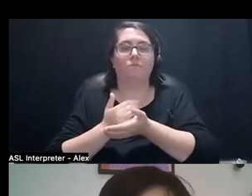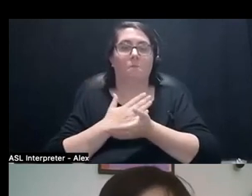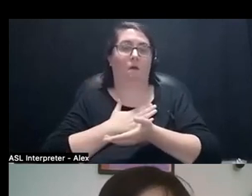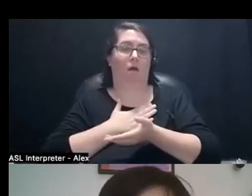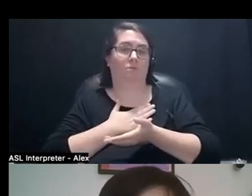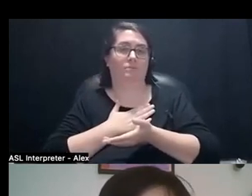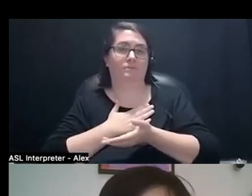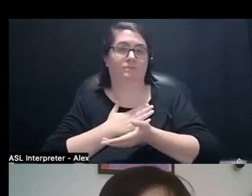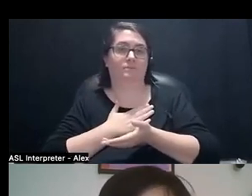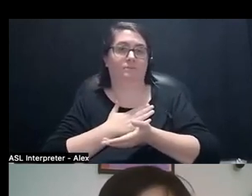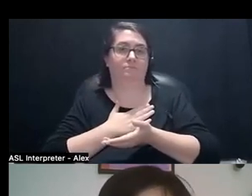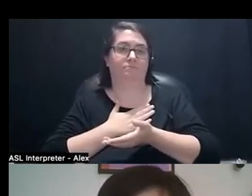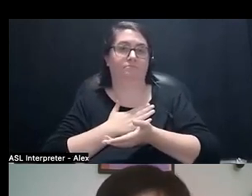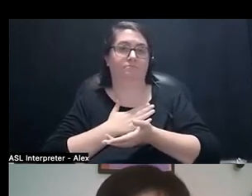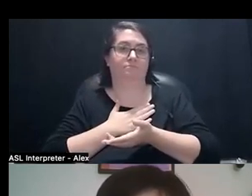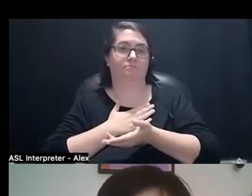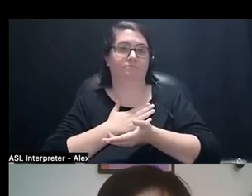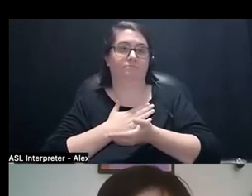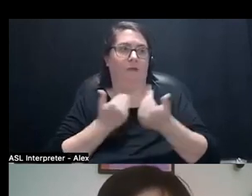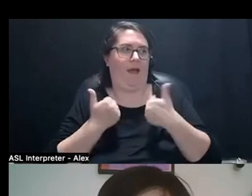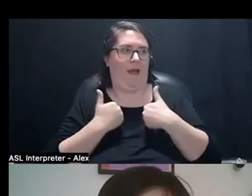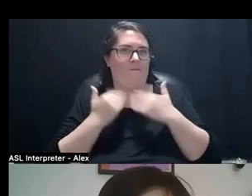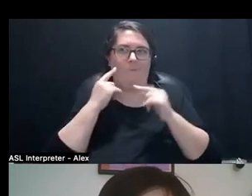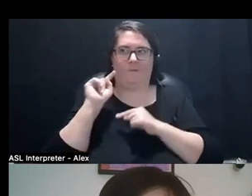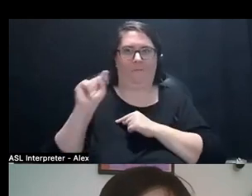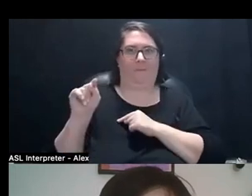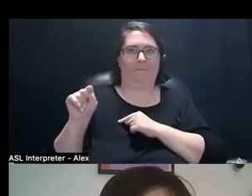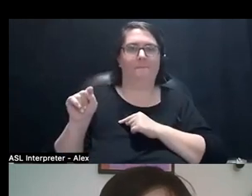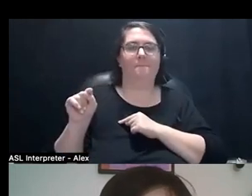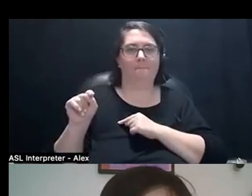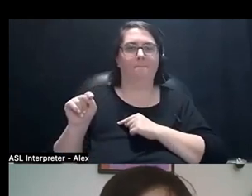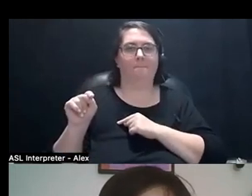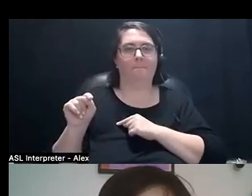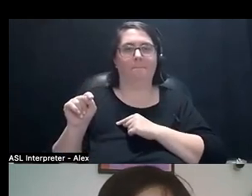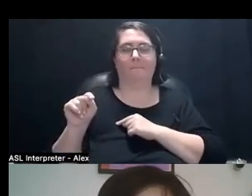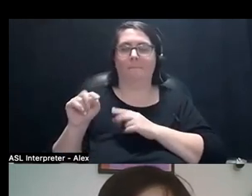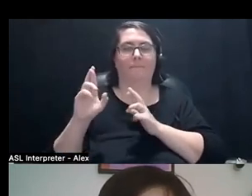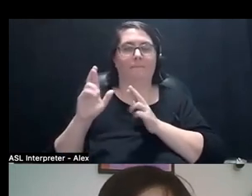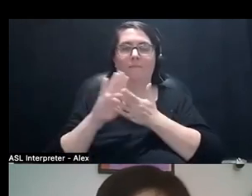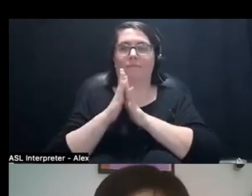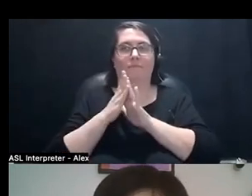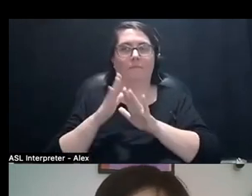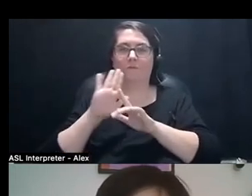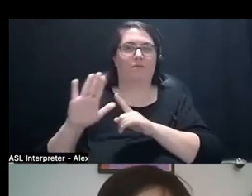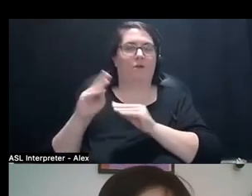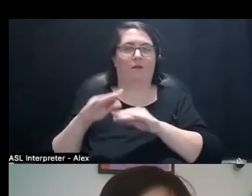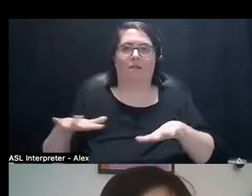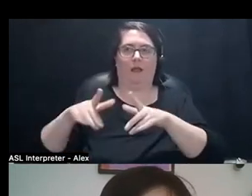Hopes and aspirations for them to have sovereignty over their land and agency.